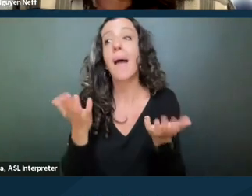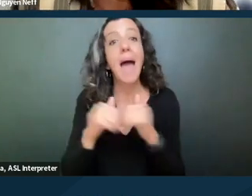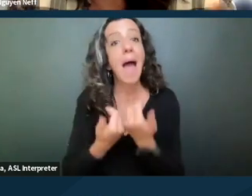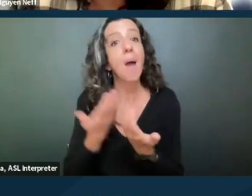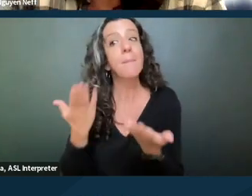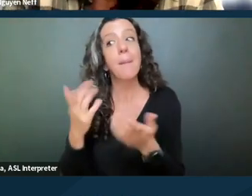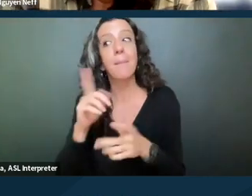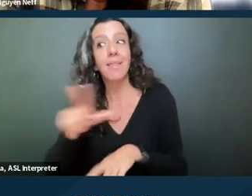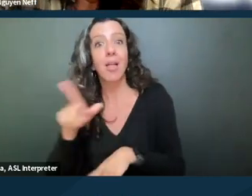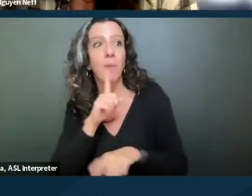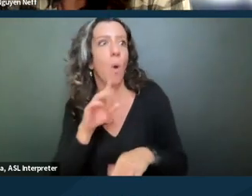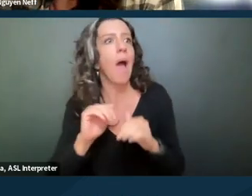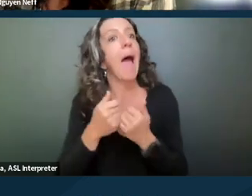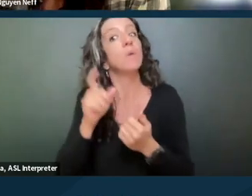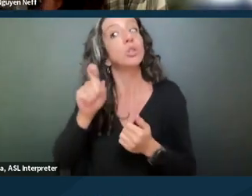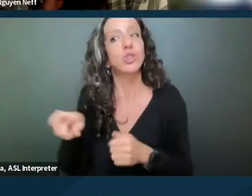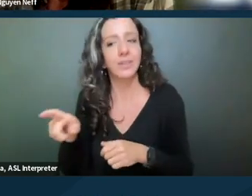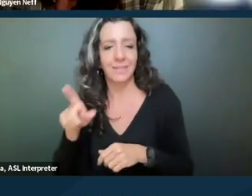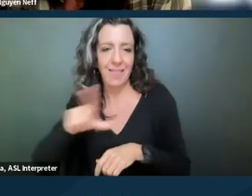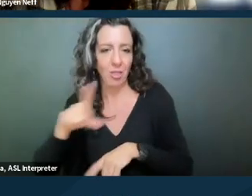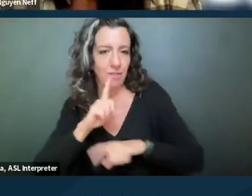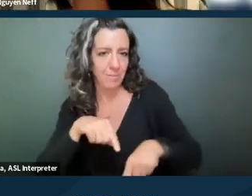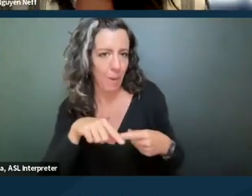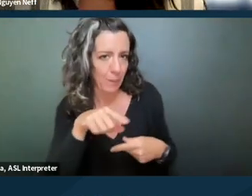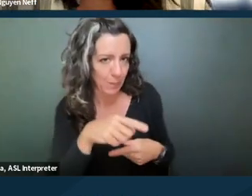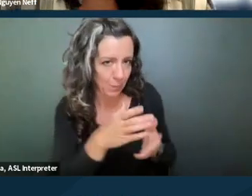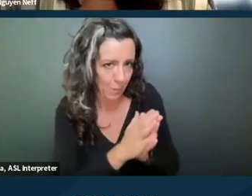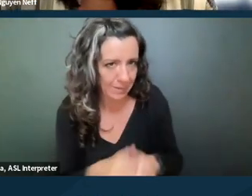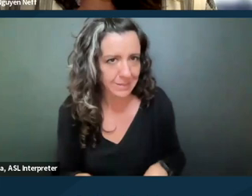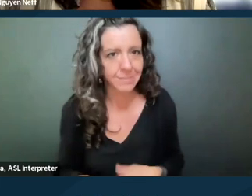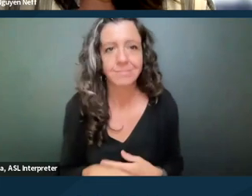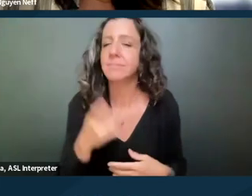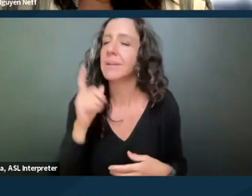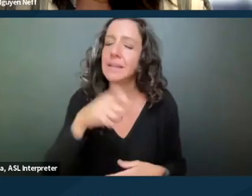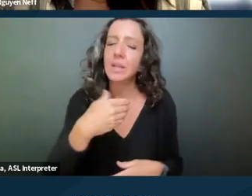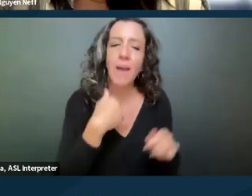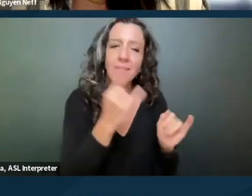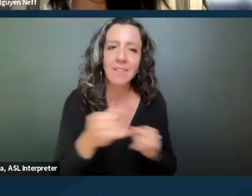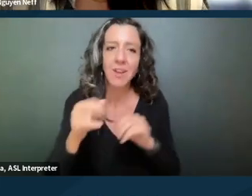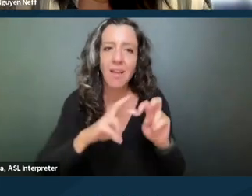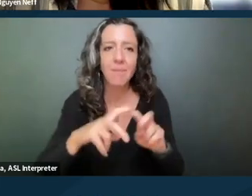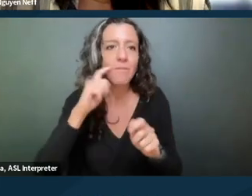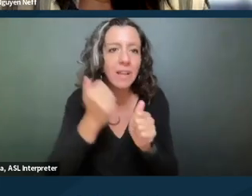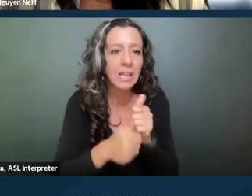or how should the landlord respond? So there needs to be an individualized assessment for each person and each request,